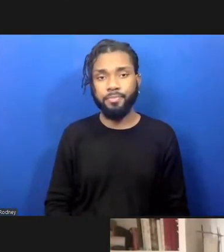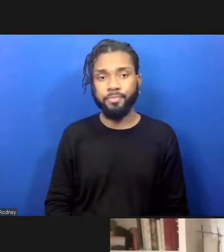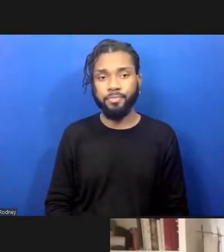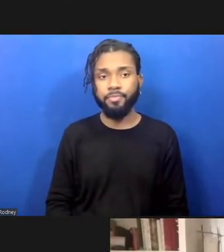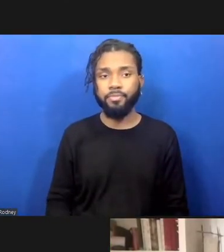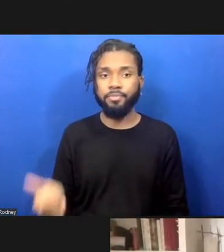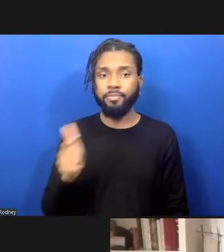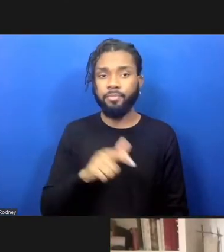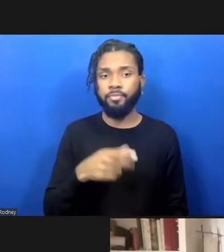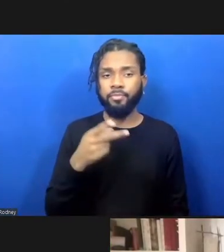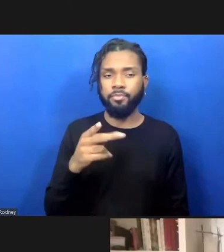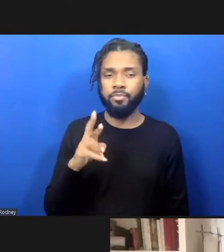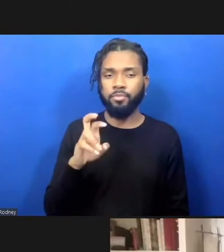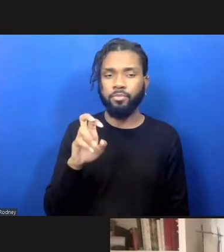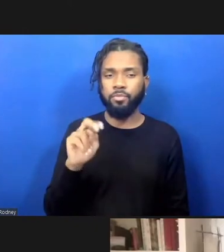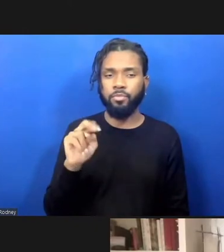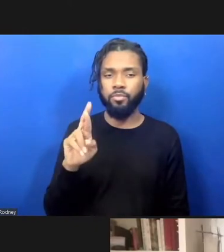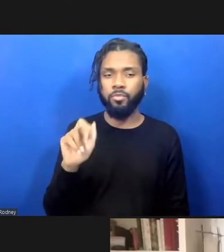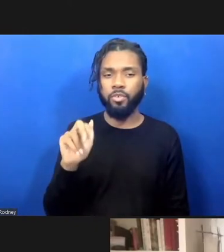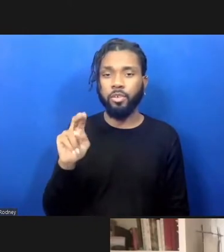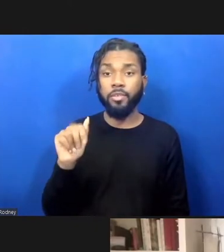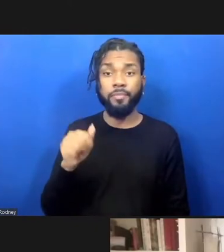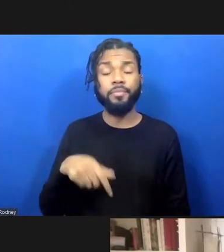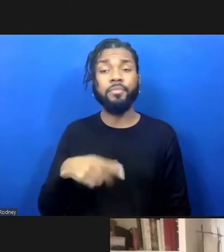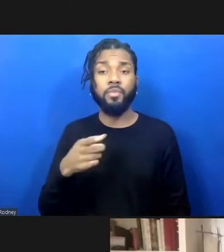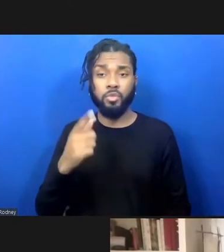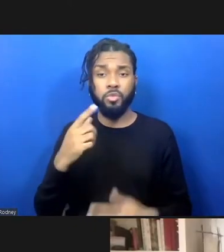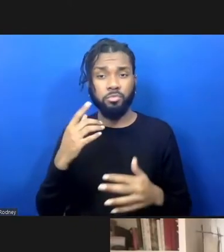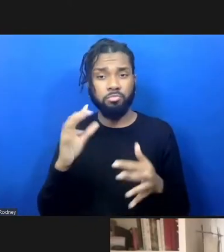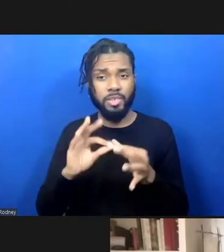You mentioned at the beginning that the models that you're thinking about are